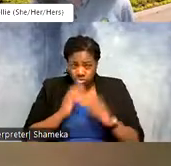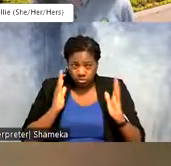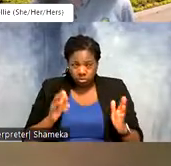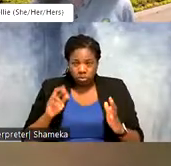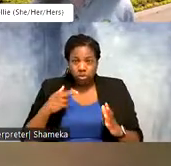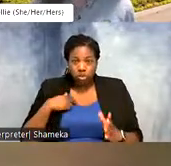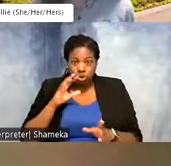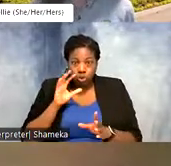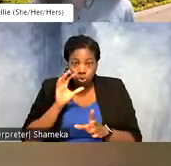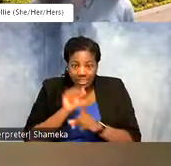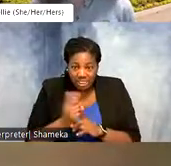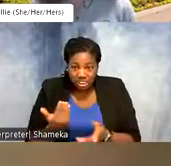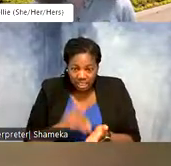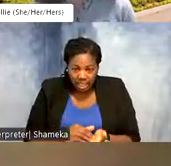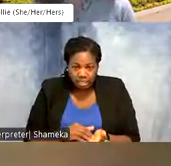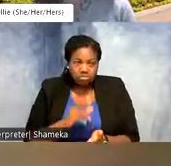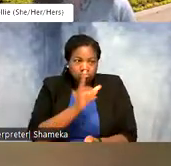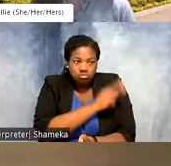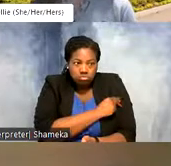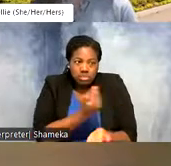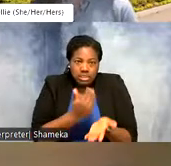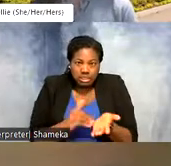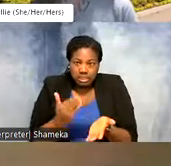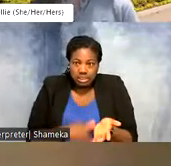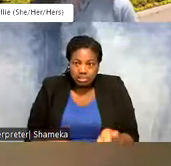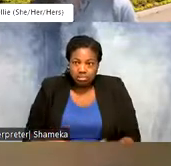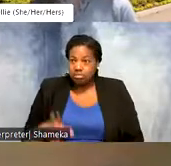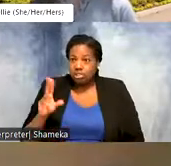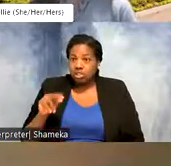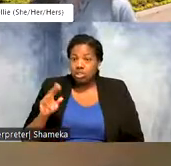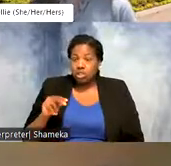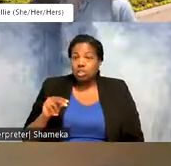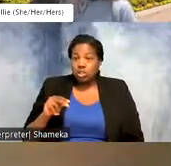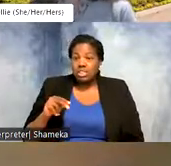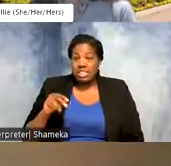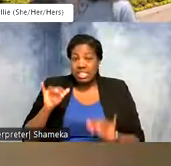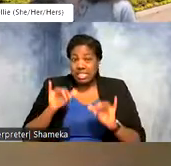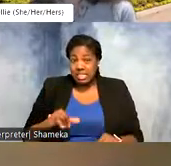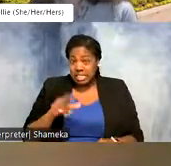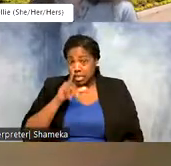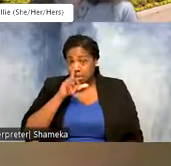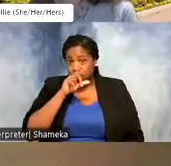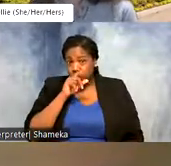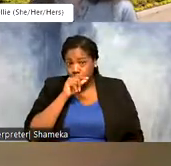it and put on new batteries or a new tag? >>Allie: no so this was on the same bird and it it actually